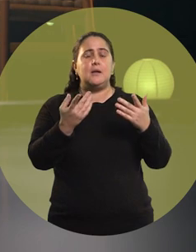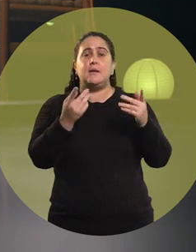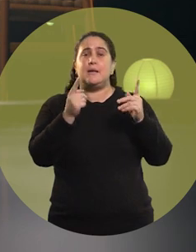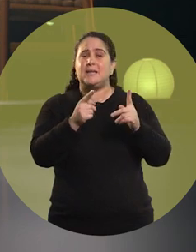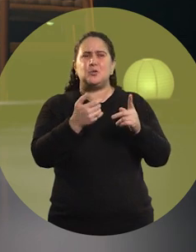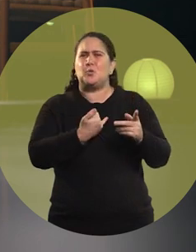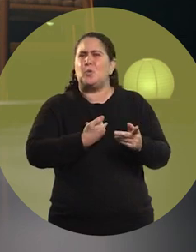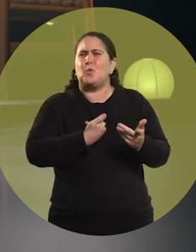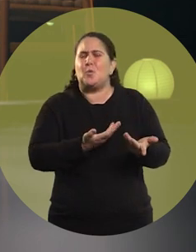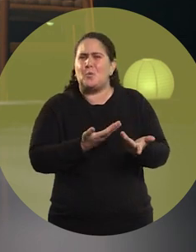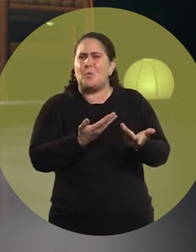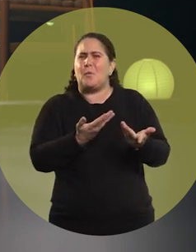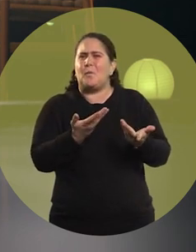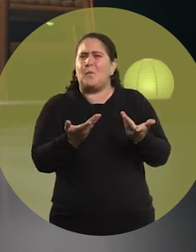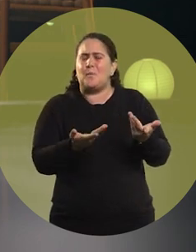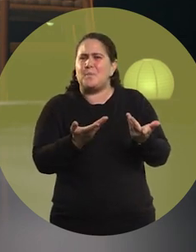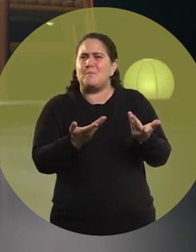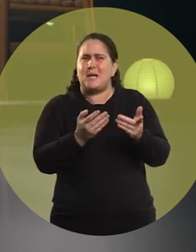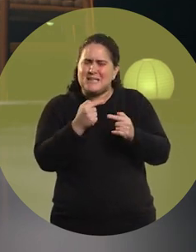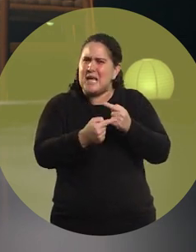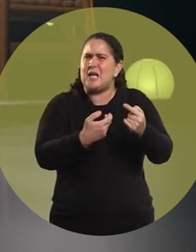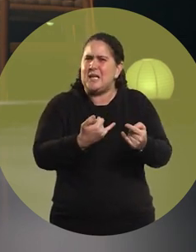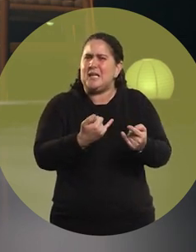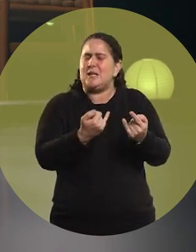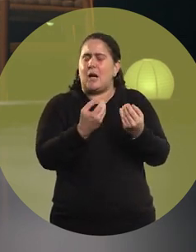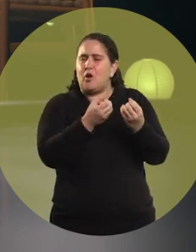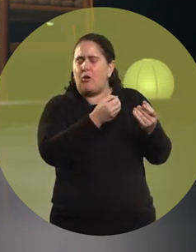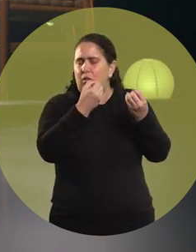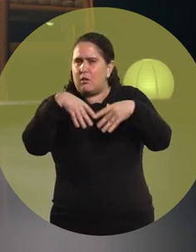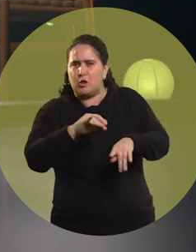and how did you manage to march ahead?